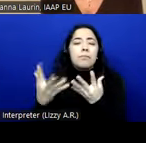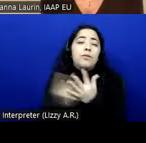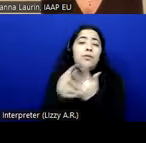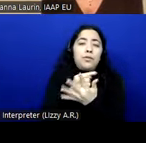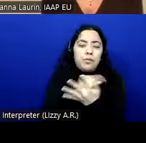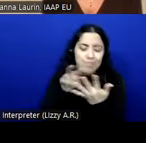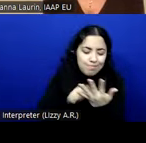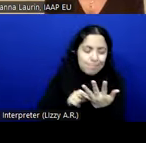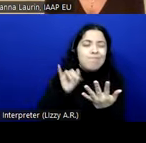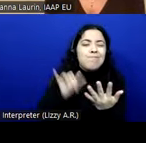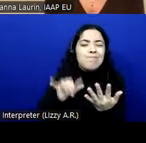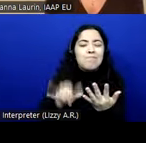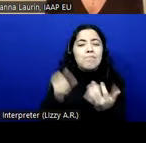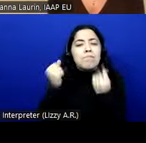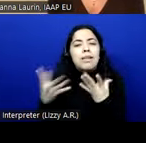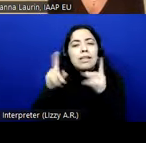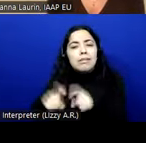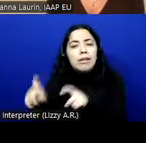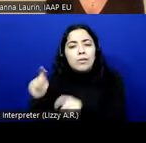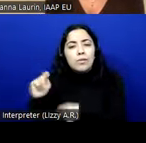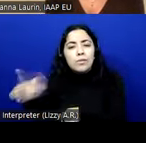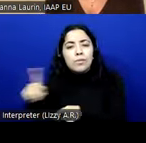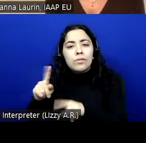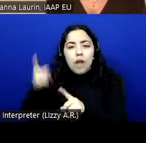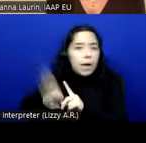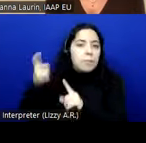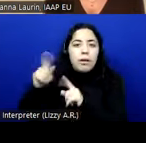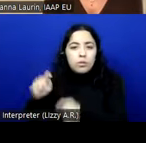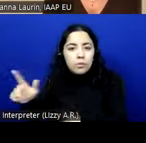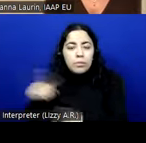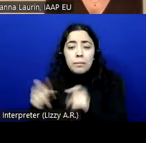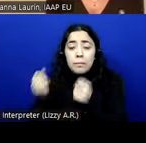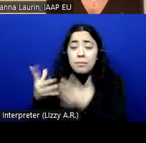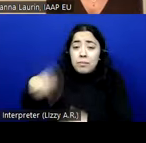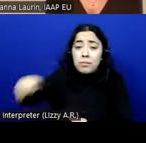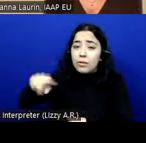a lot of testing tools and automated tools and so on. Many of those are not created in Europe.